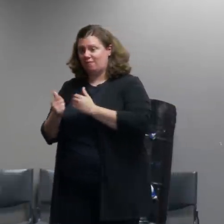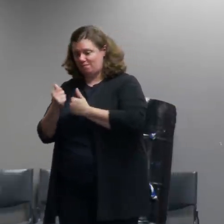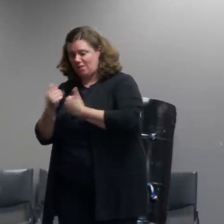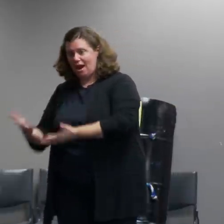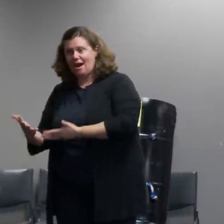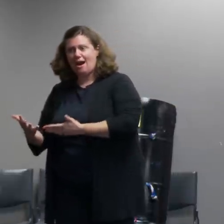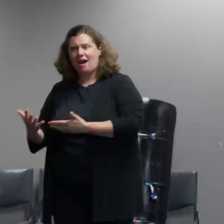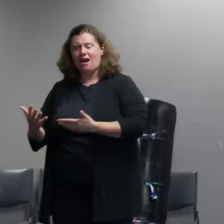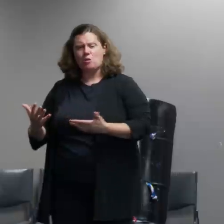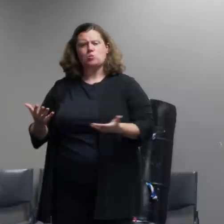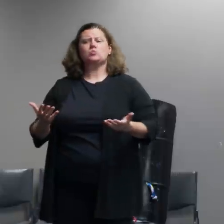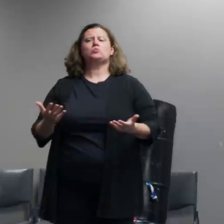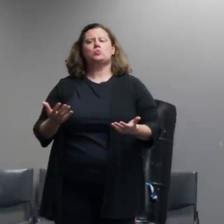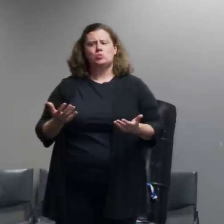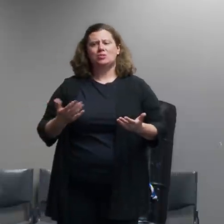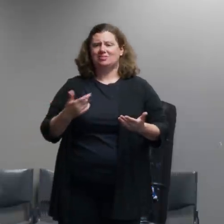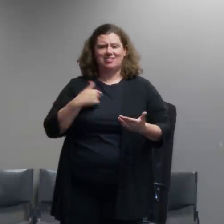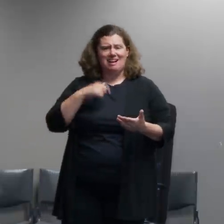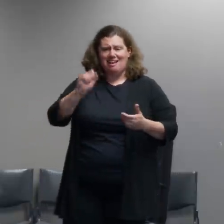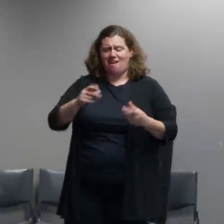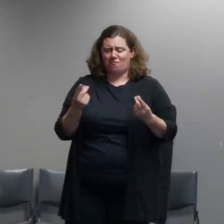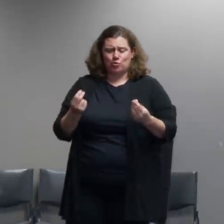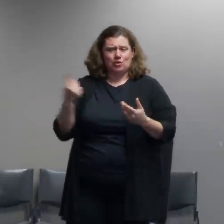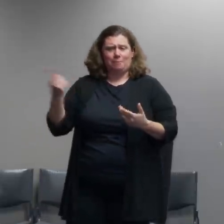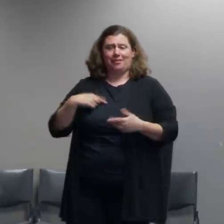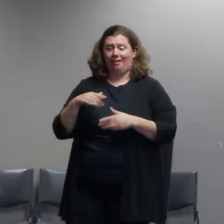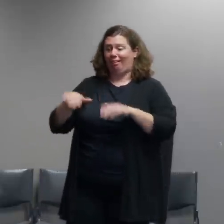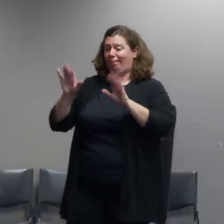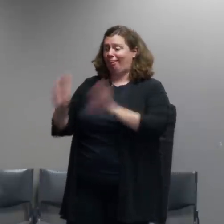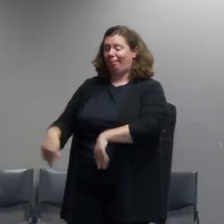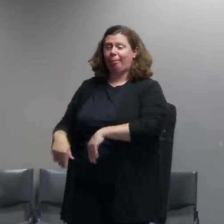then to address the issue of indiscriminate use